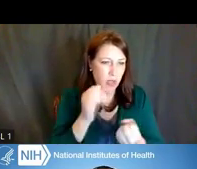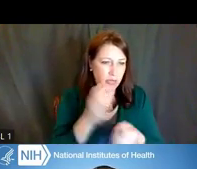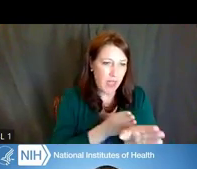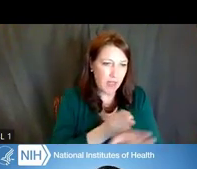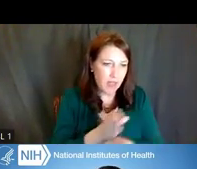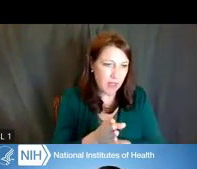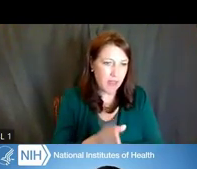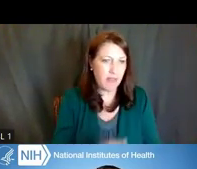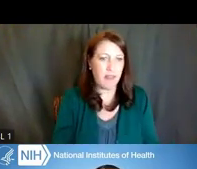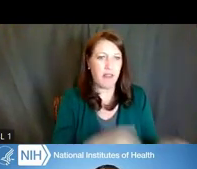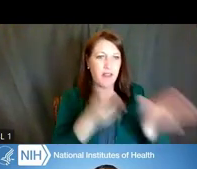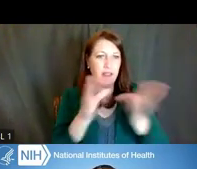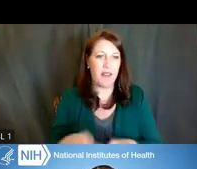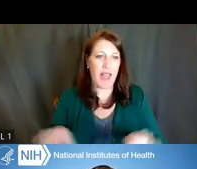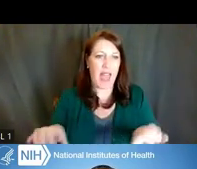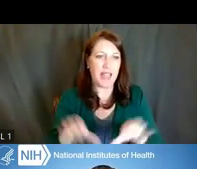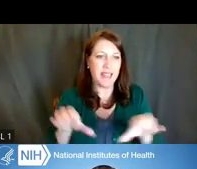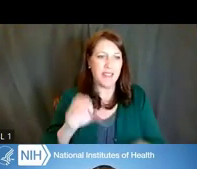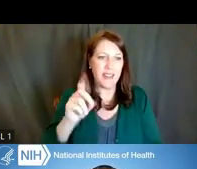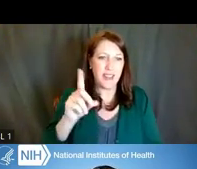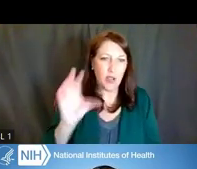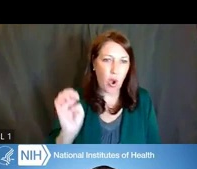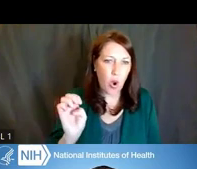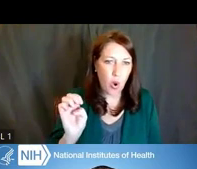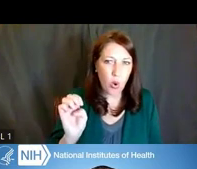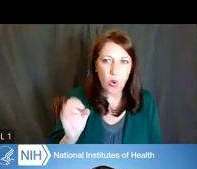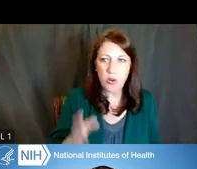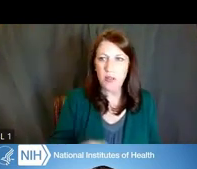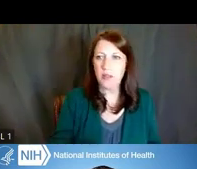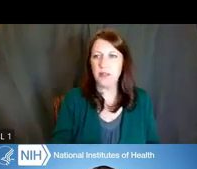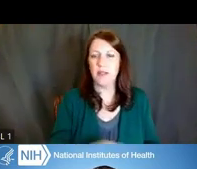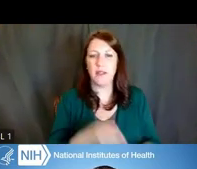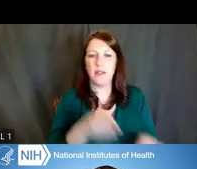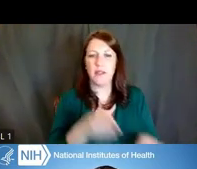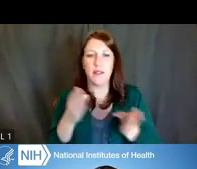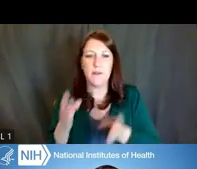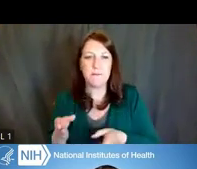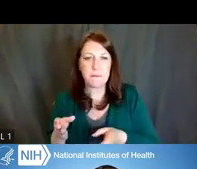the study sections by which these applications, or in which these applications are being reviewed.